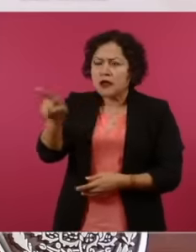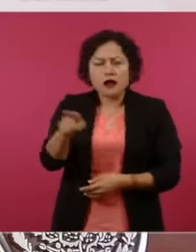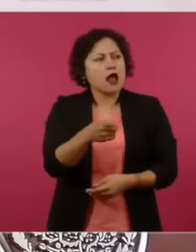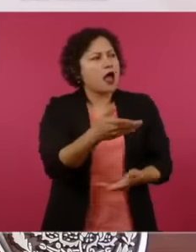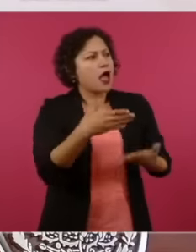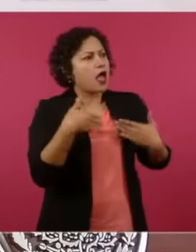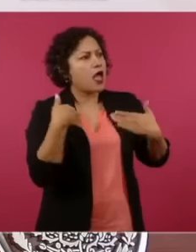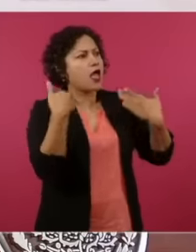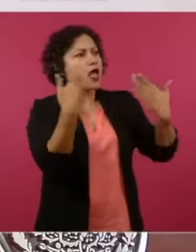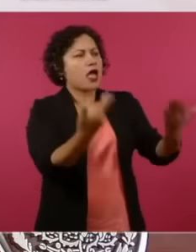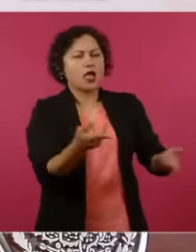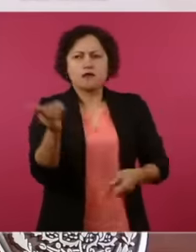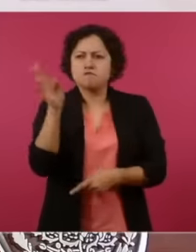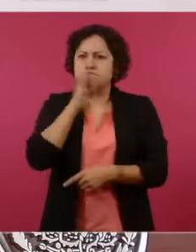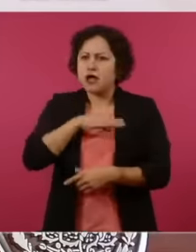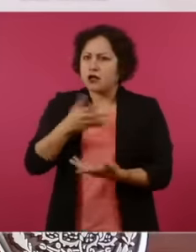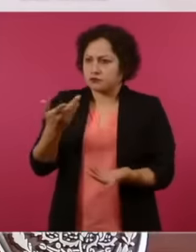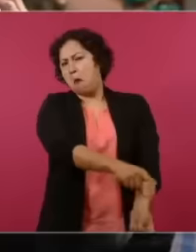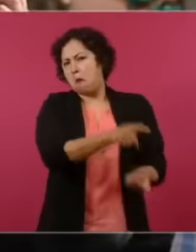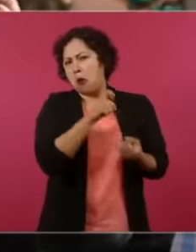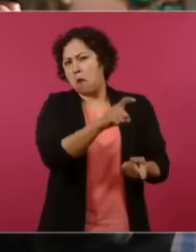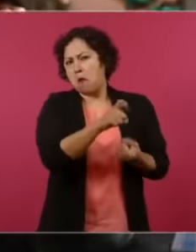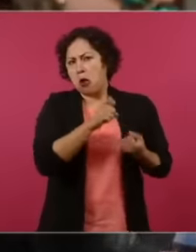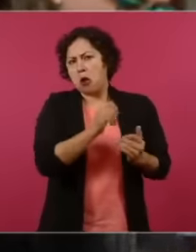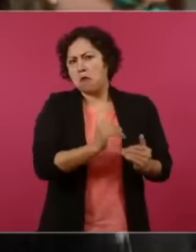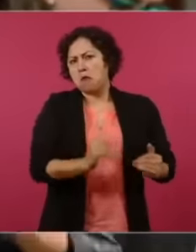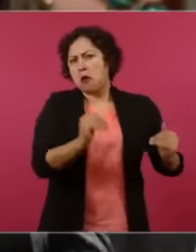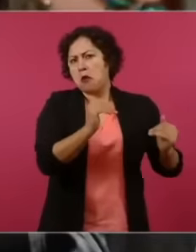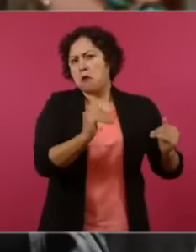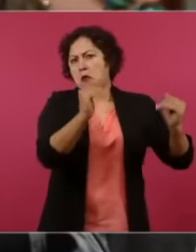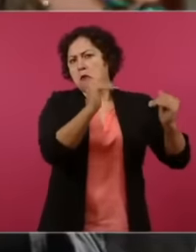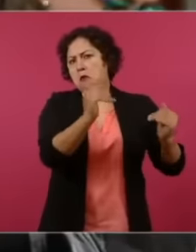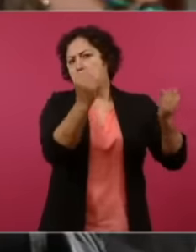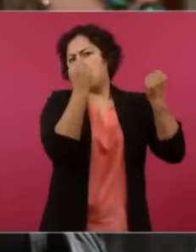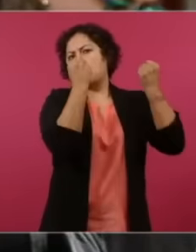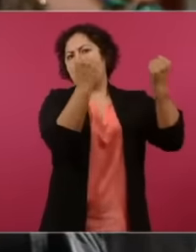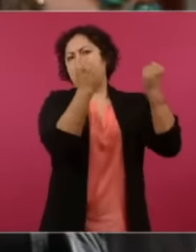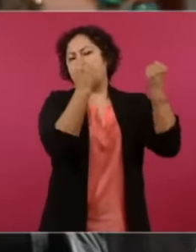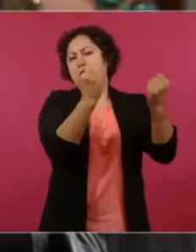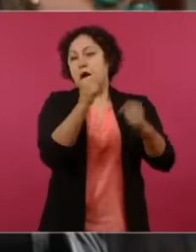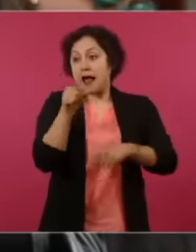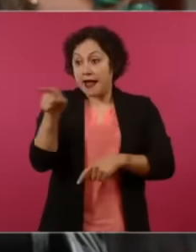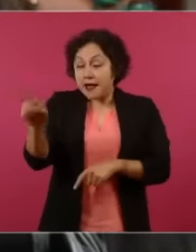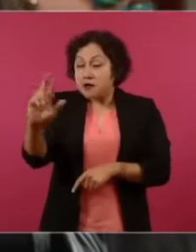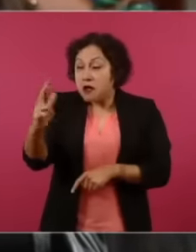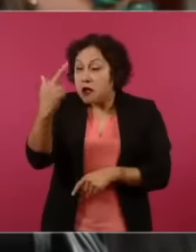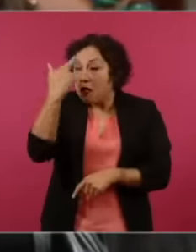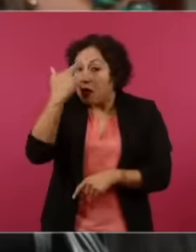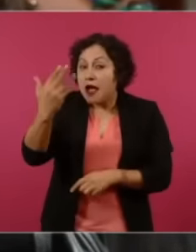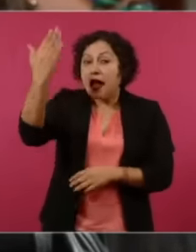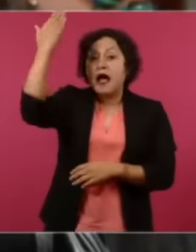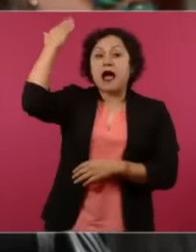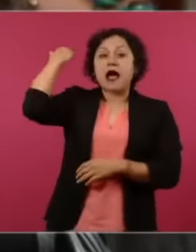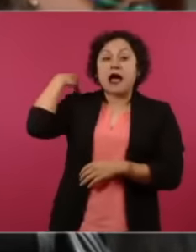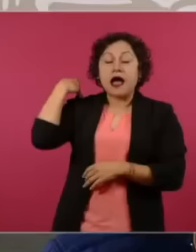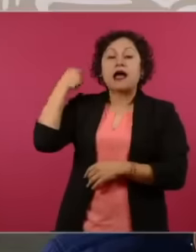money and get rich The candidates went to ask them for money for their